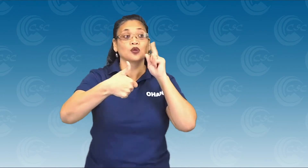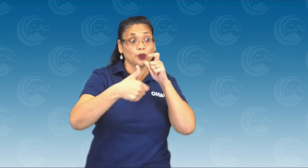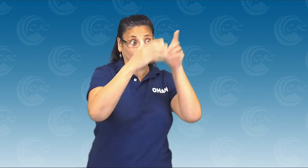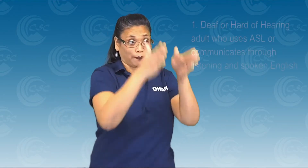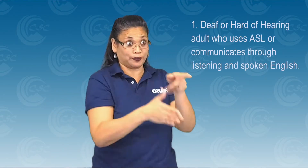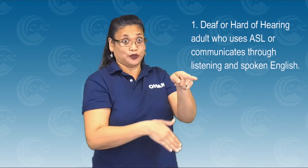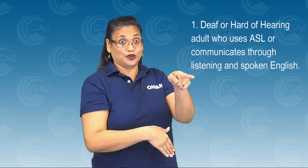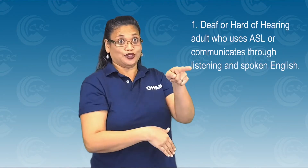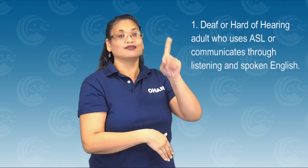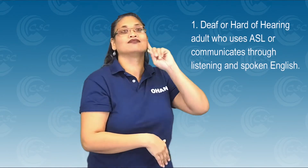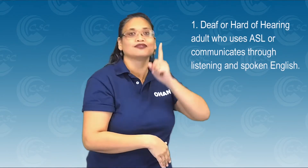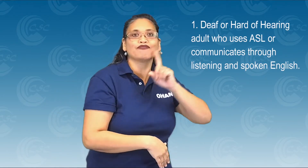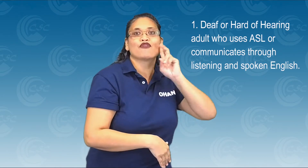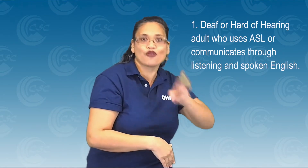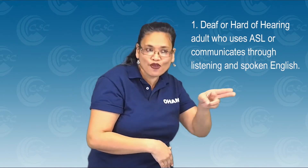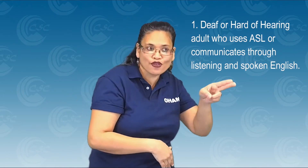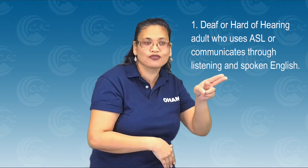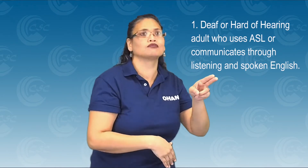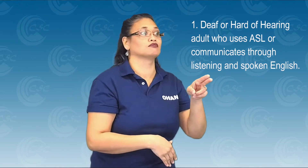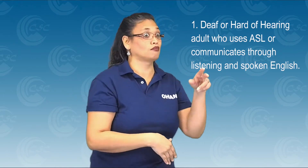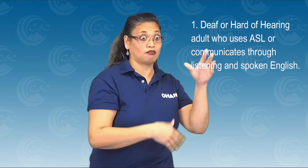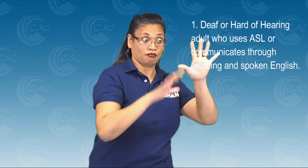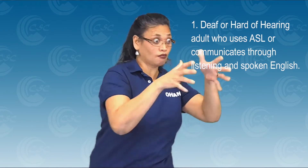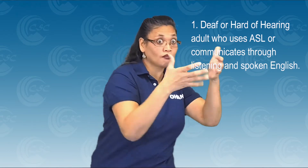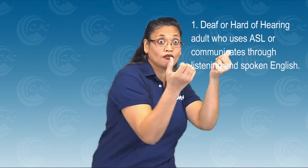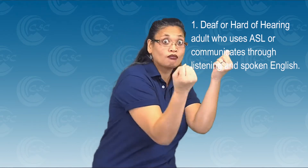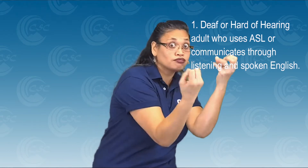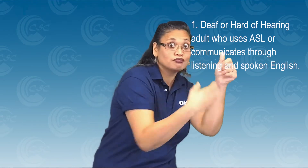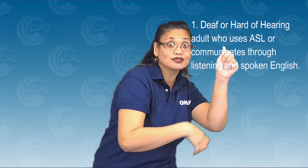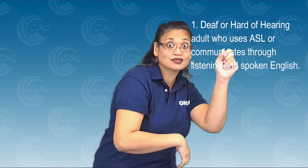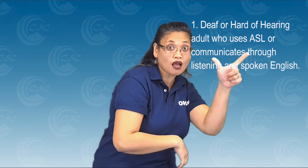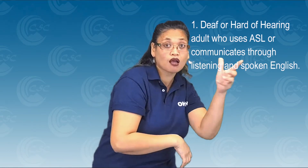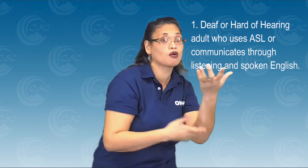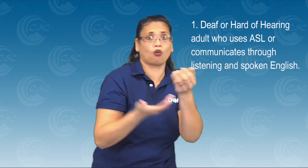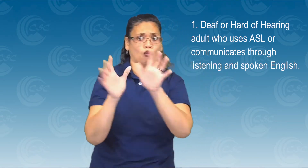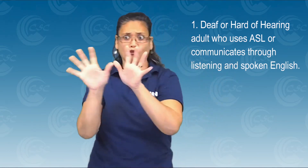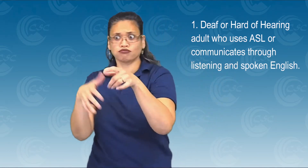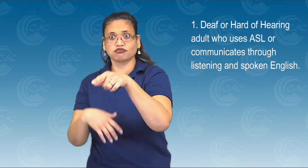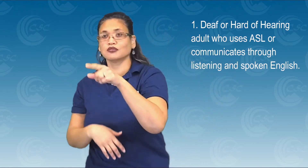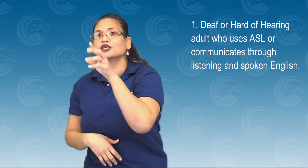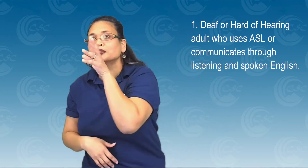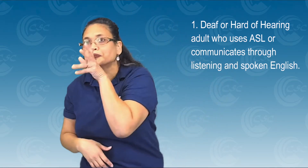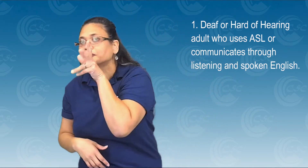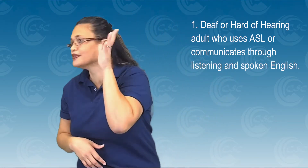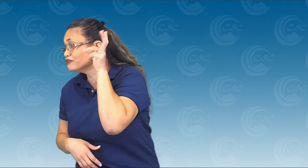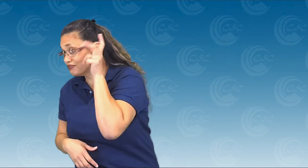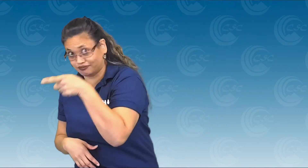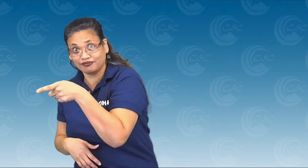First, the person must be a Deaf or Hard of Hearing adult who uses ASL or communicates through listening and spoken English.